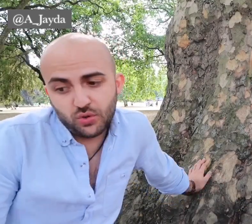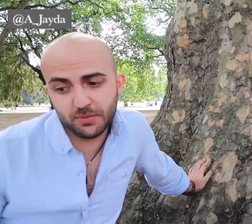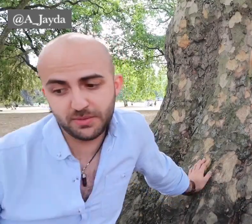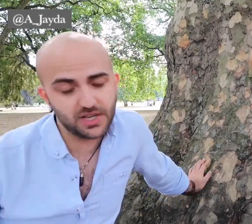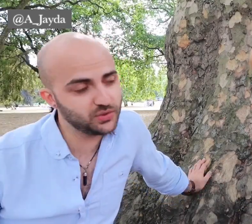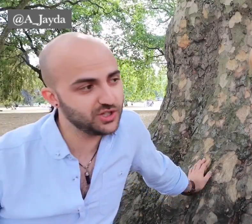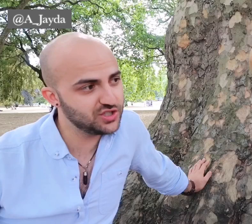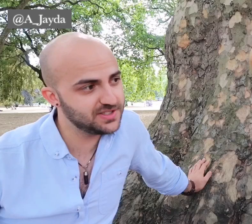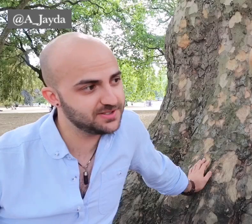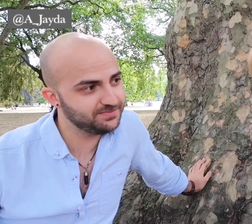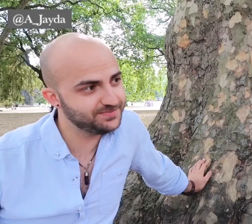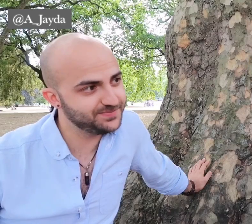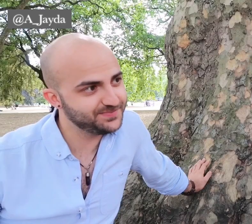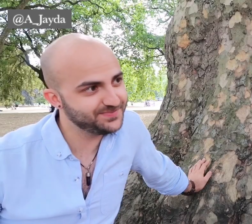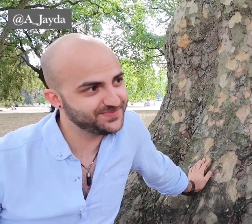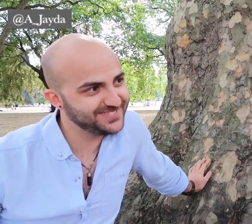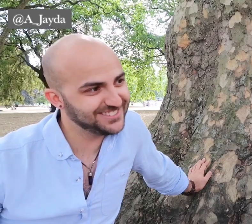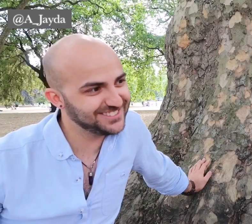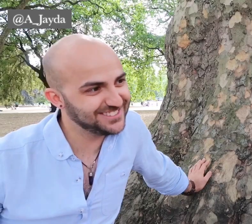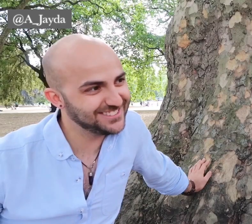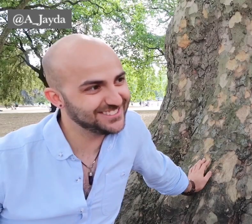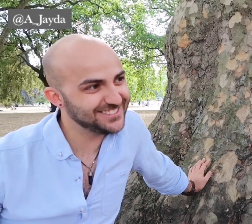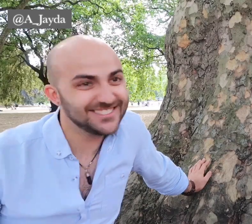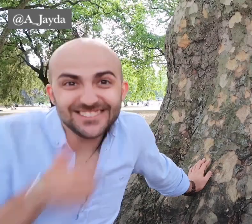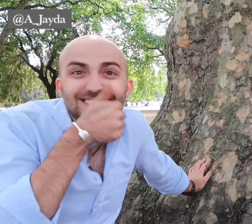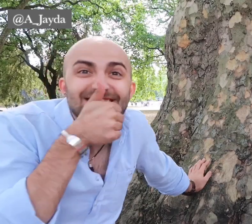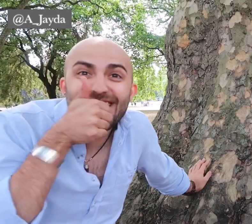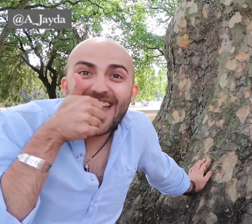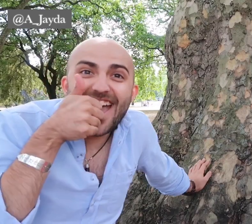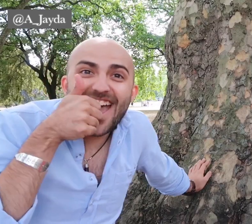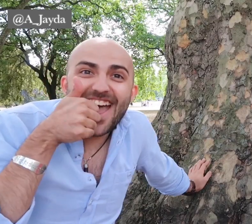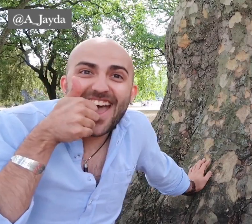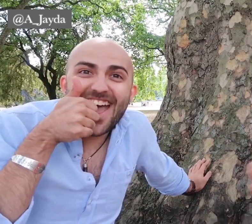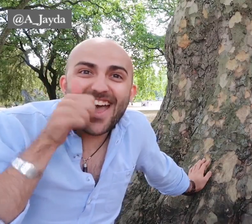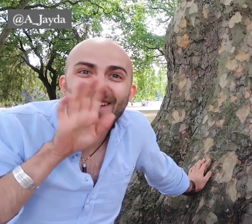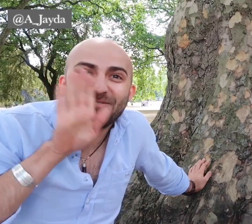we want people to ask questions, okay don't be afraid to ask questions